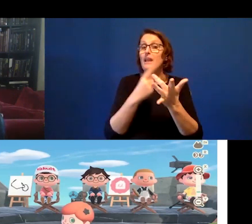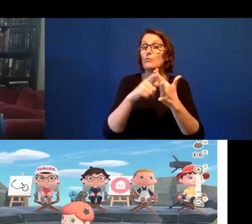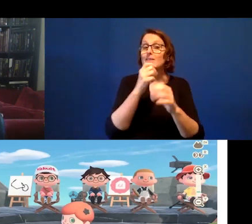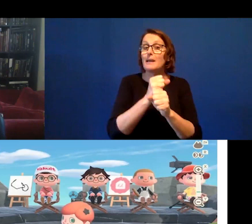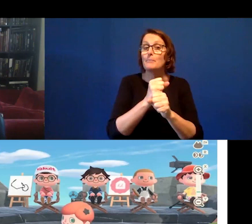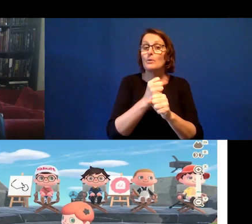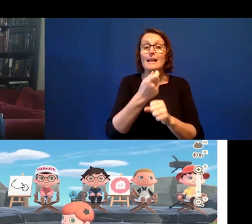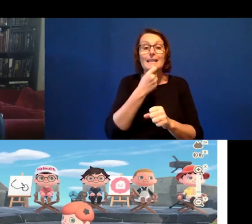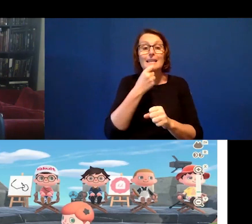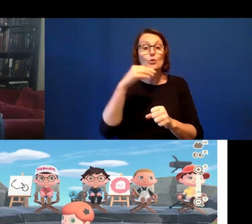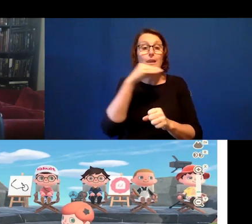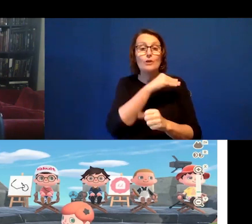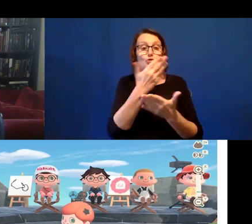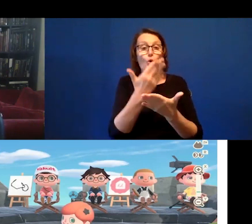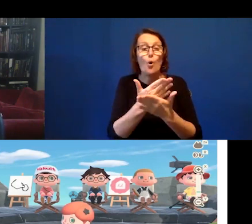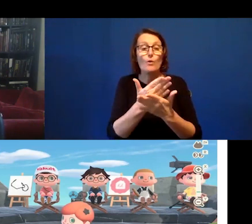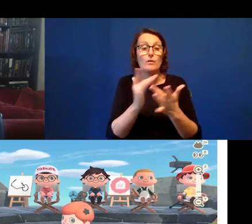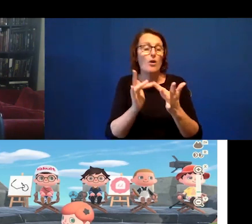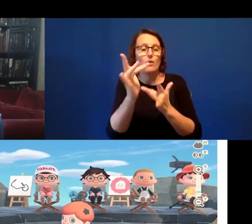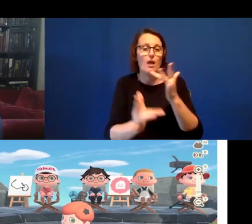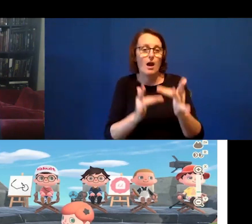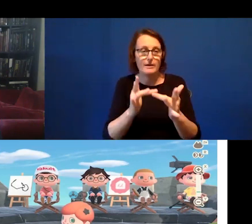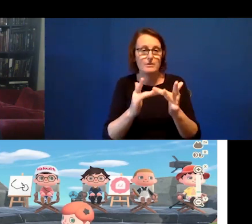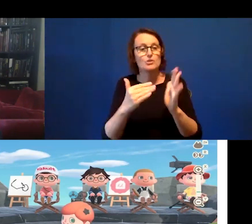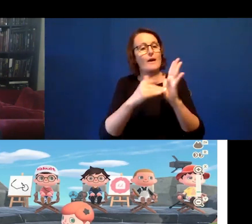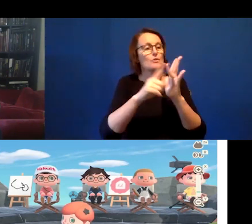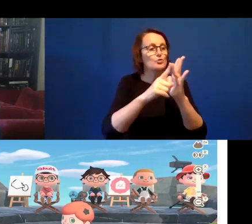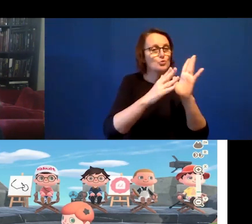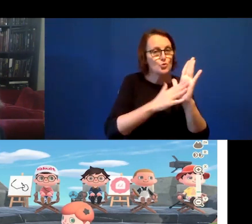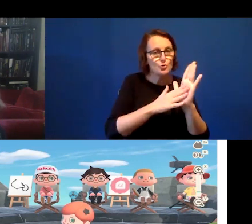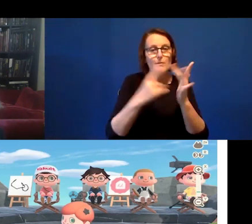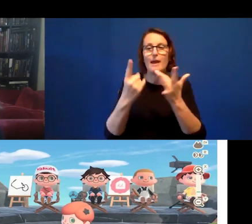are using Zoom as well as custom website design. We have Elliott here